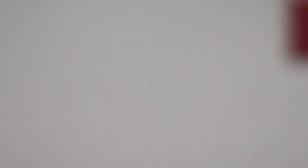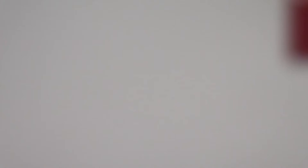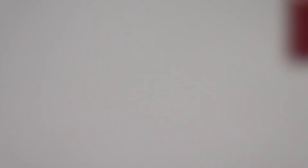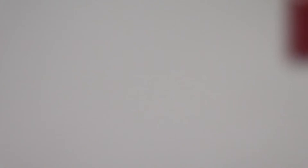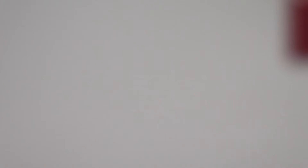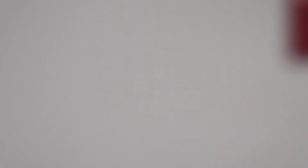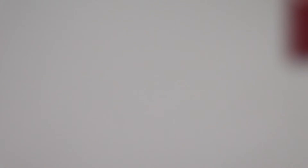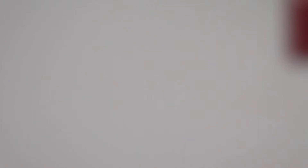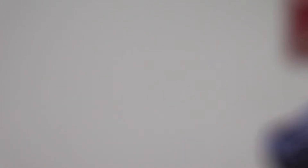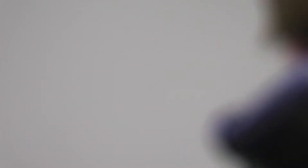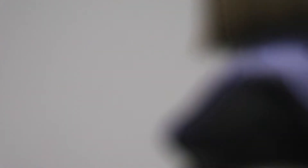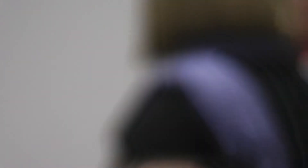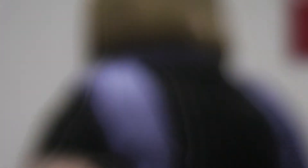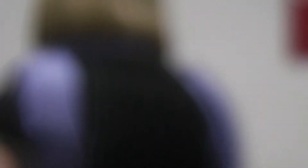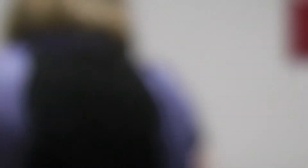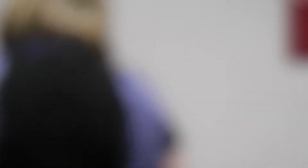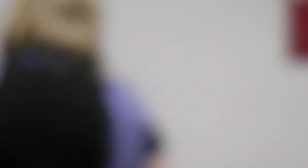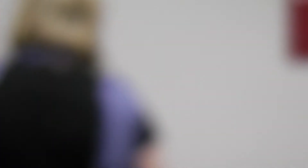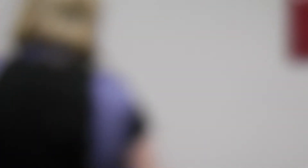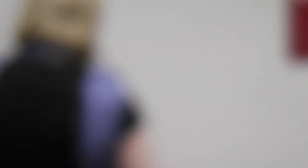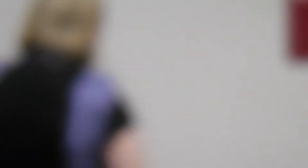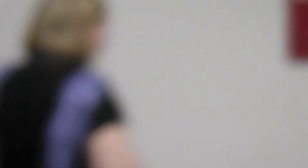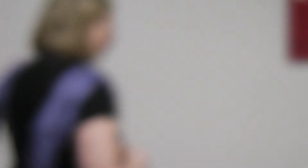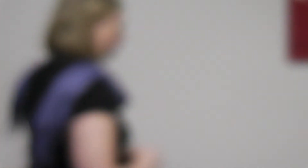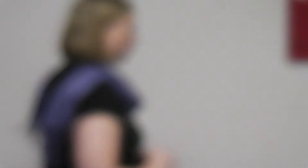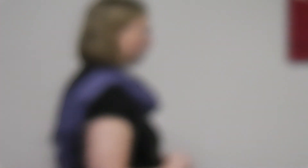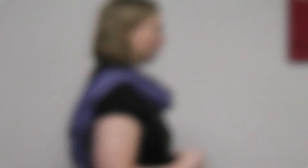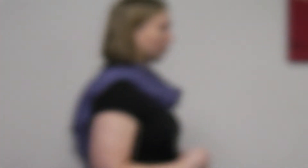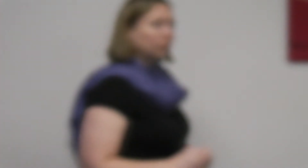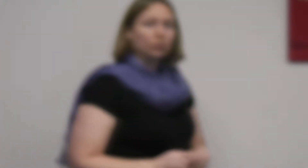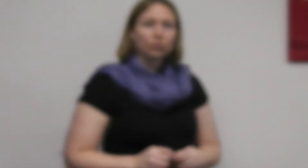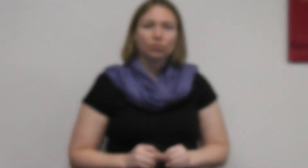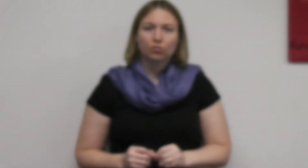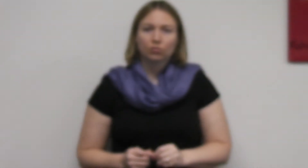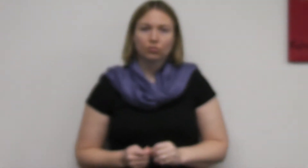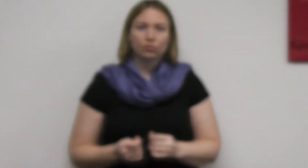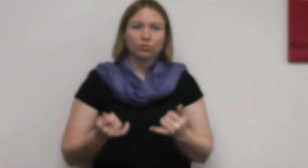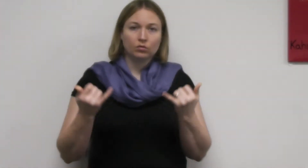TODAY we will LEARN new SIGNS.